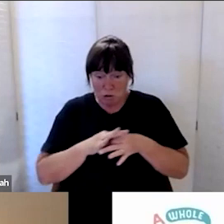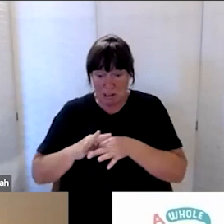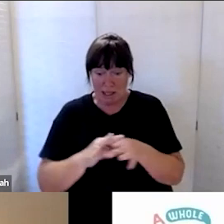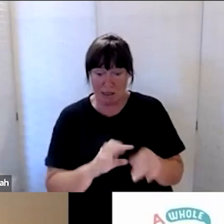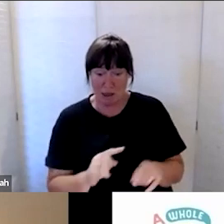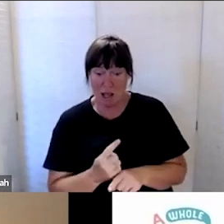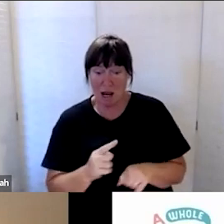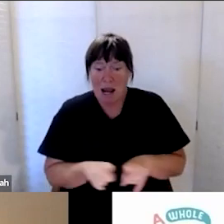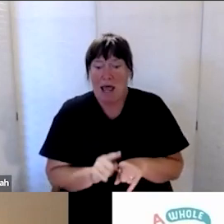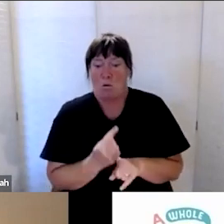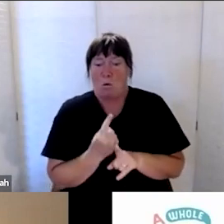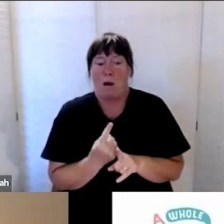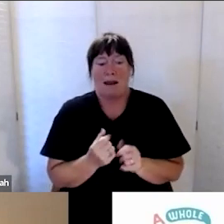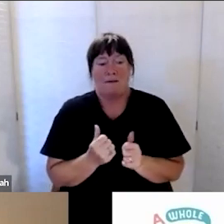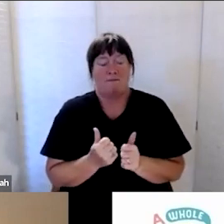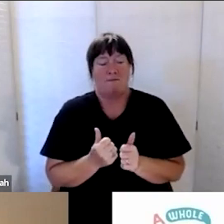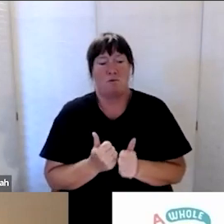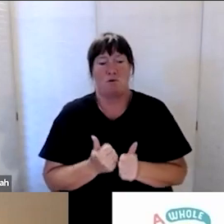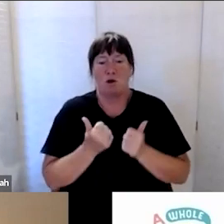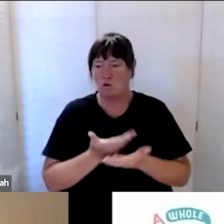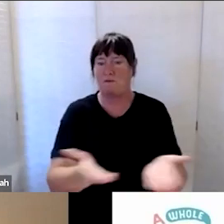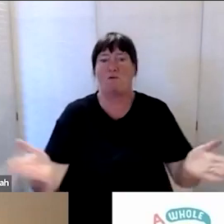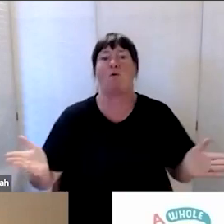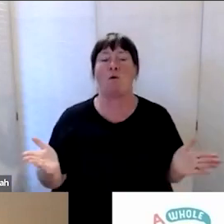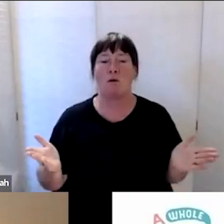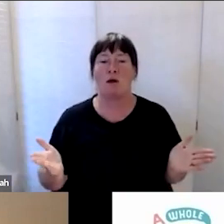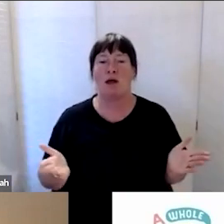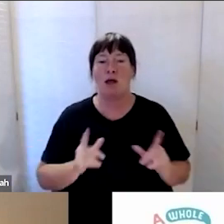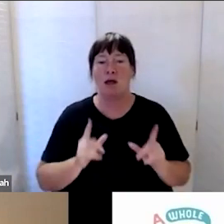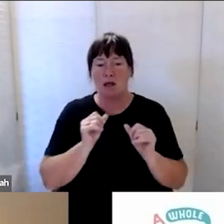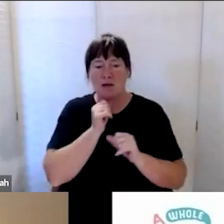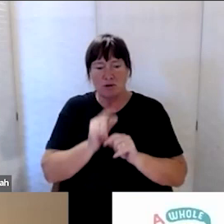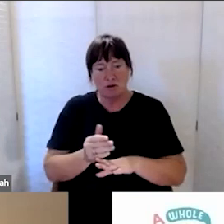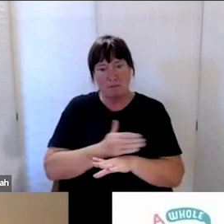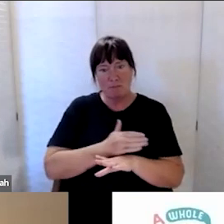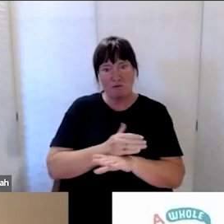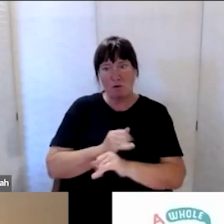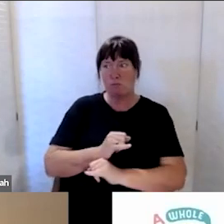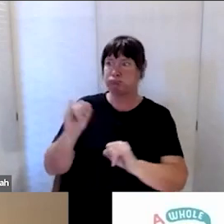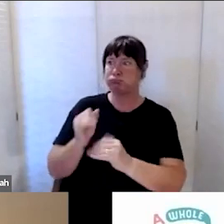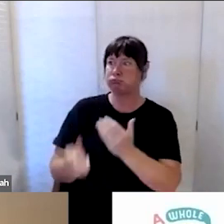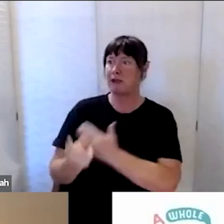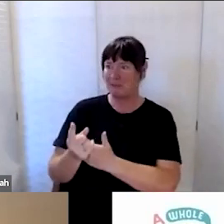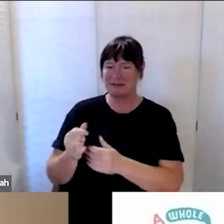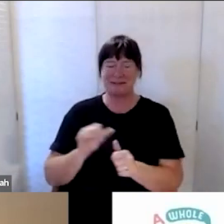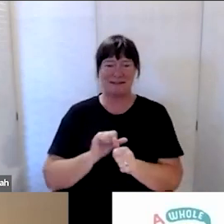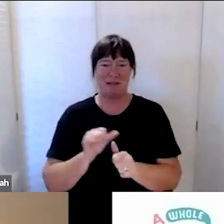and to do that before an event arrives is the best option. Nō reira, kua tae te mutunga